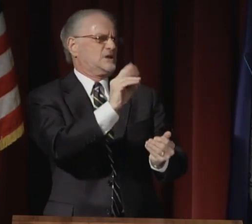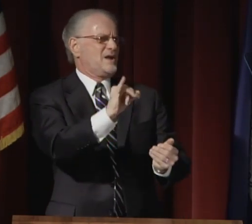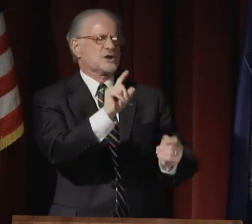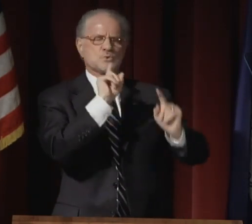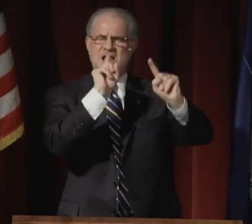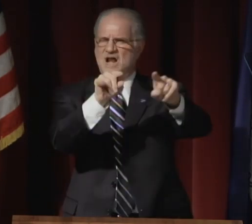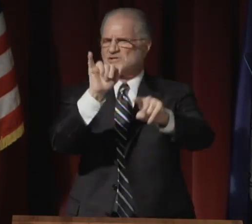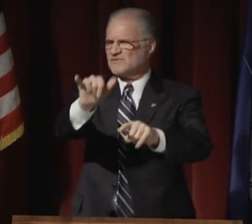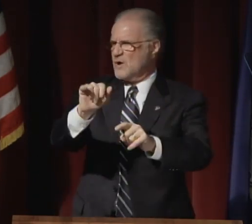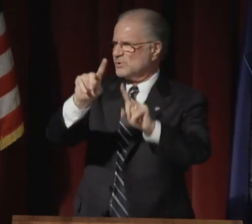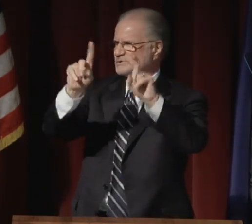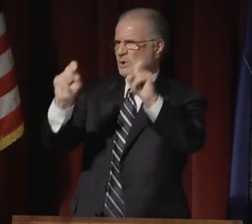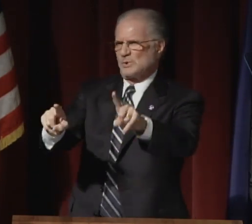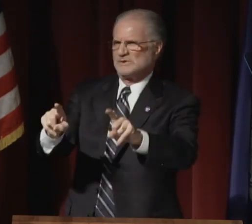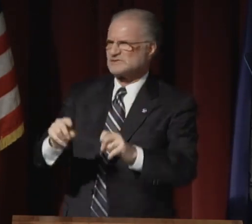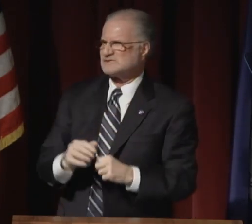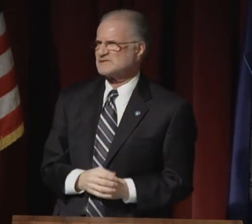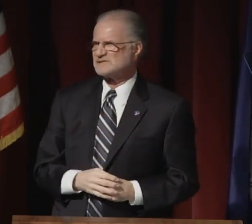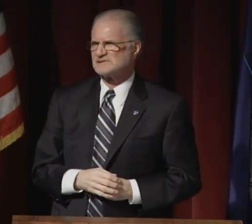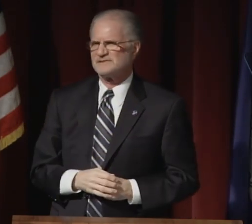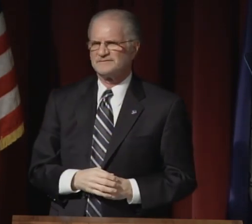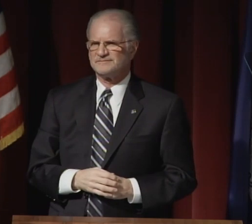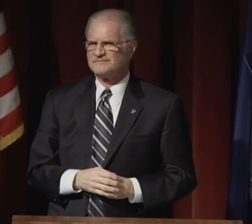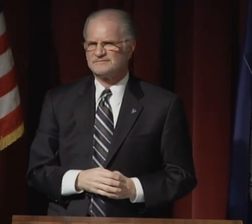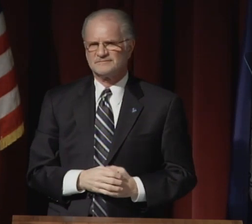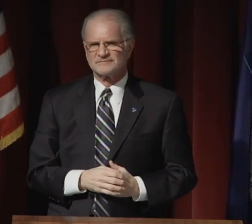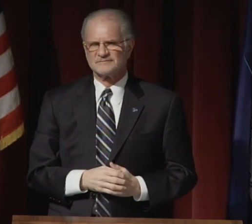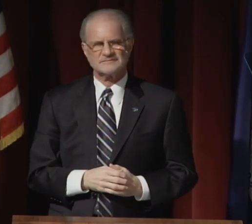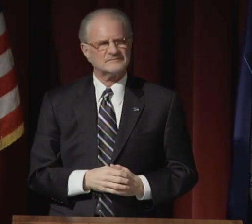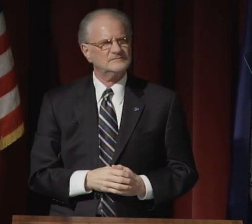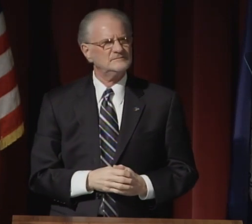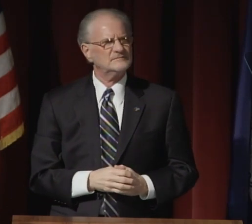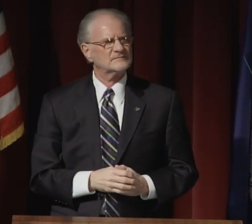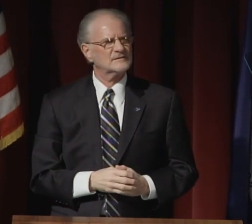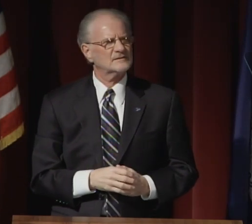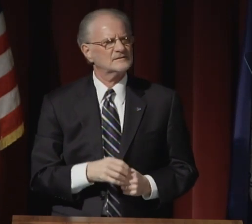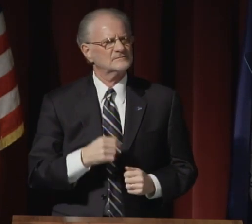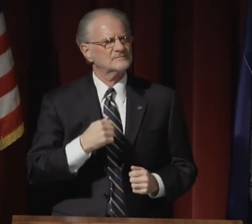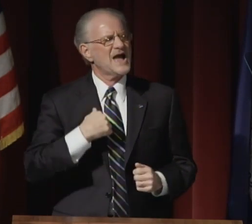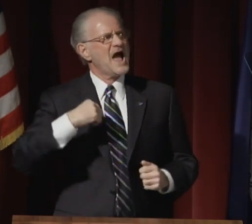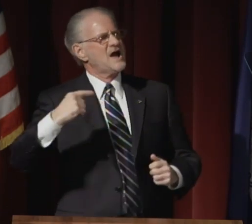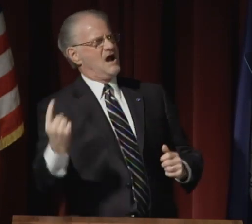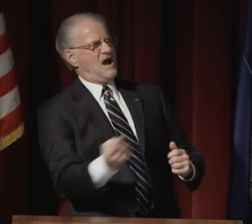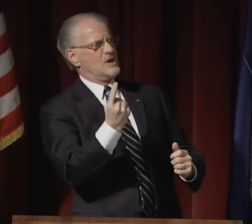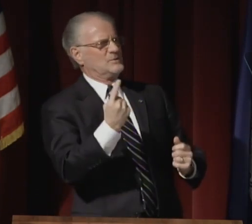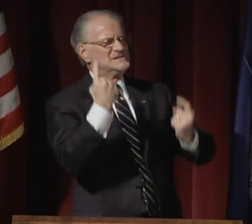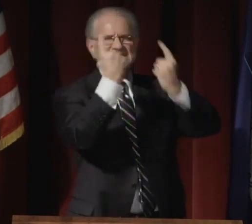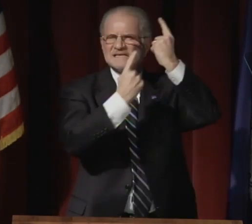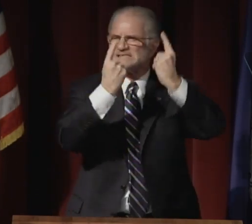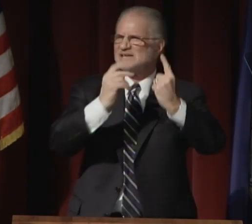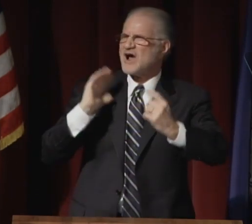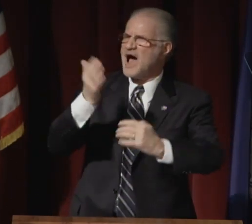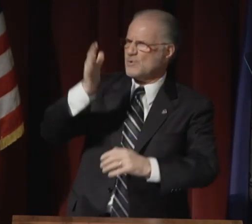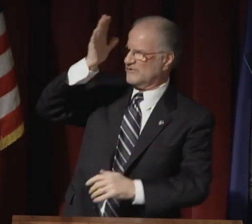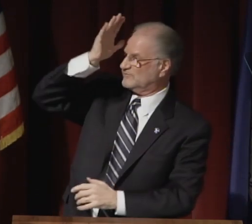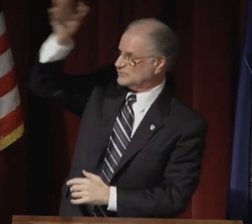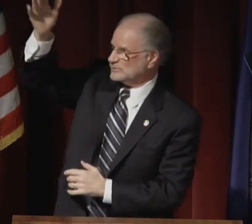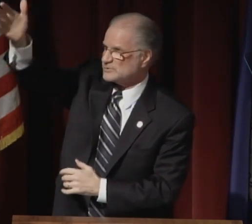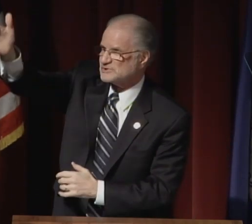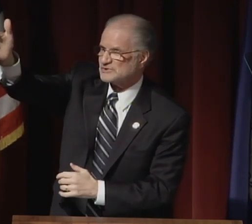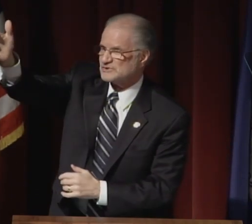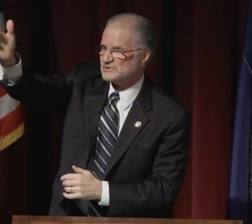There is no easy way to answer those questions.